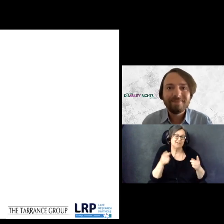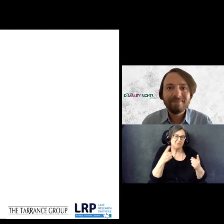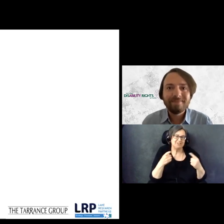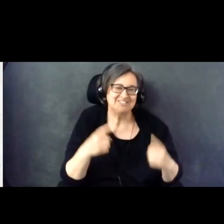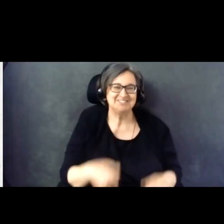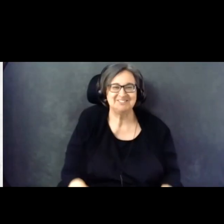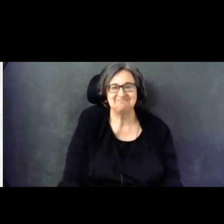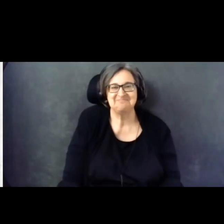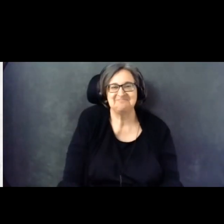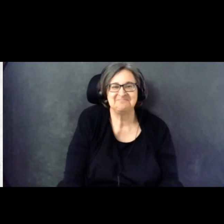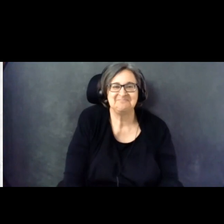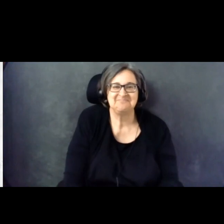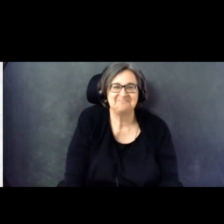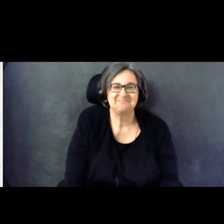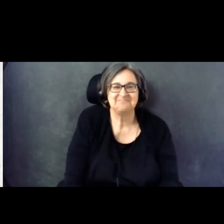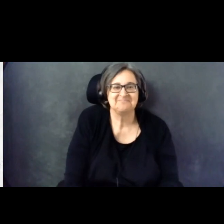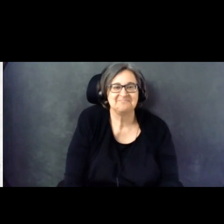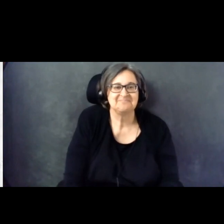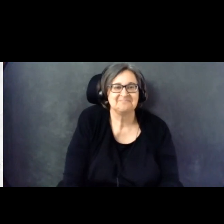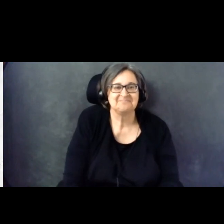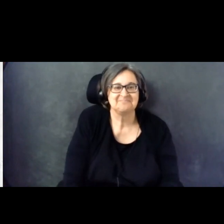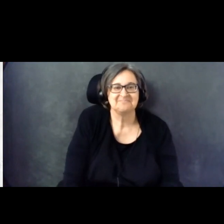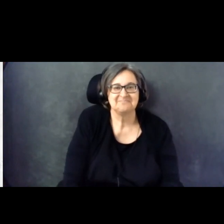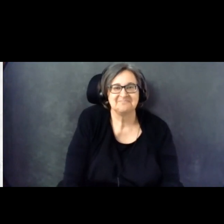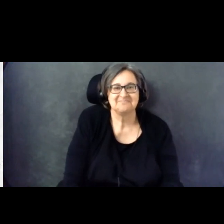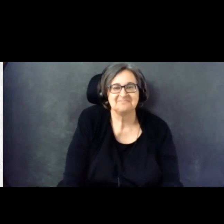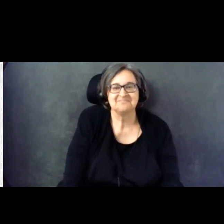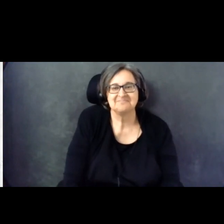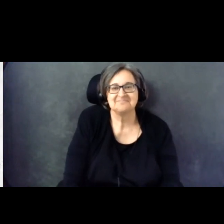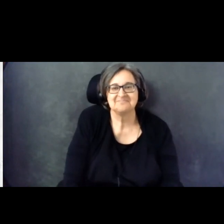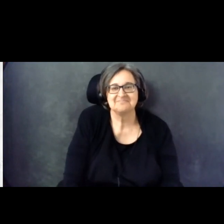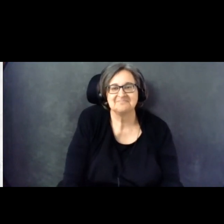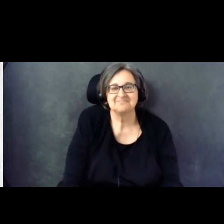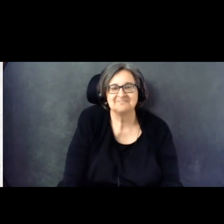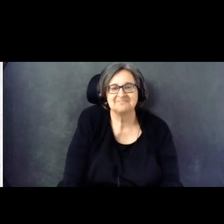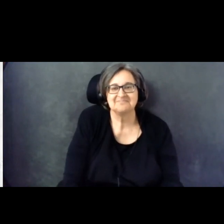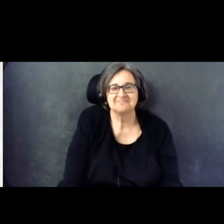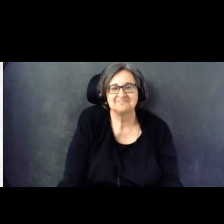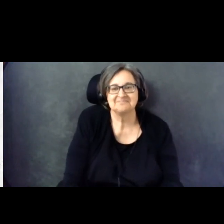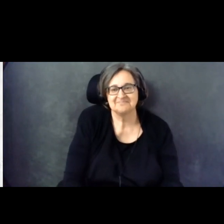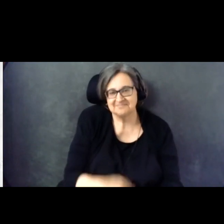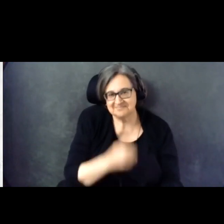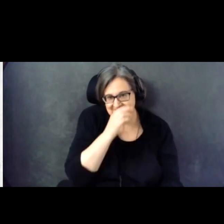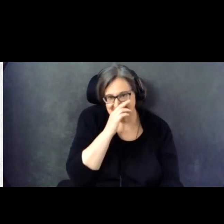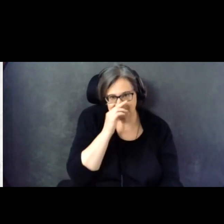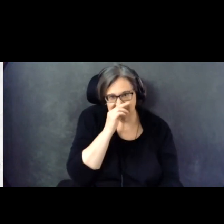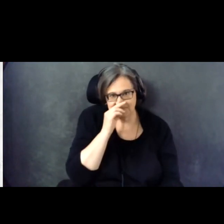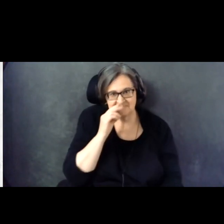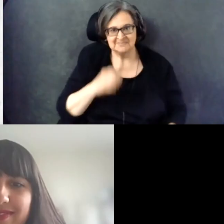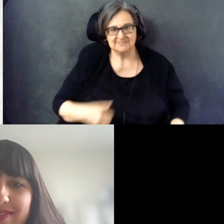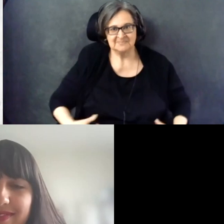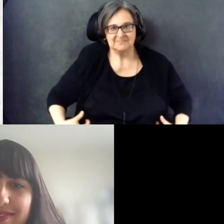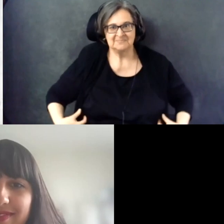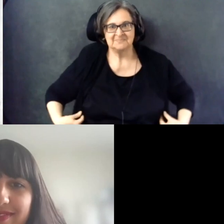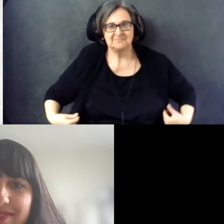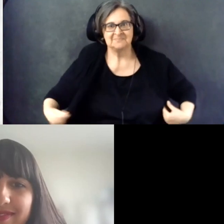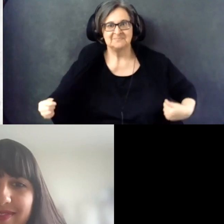Hi, Jack.